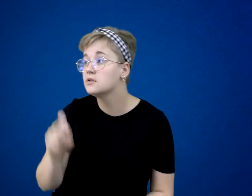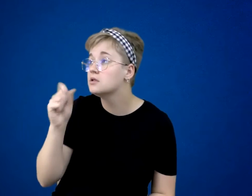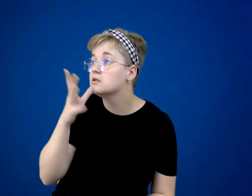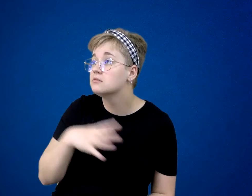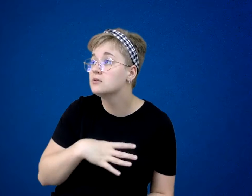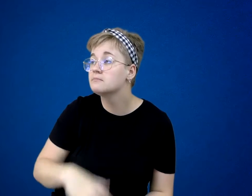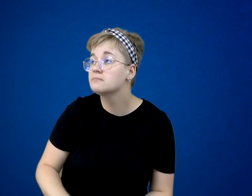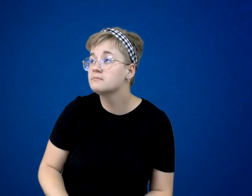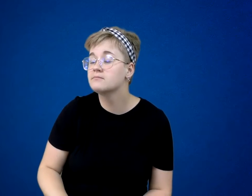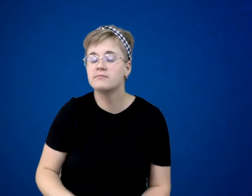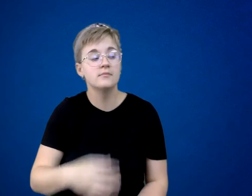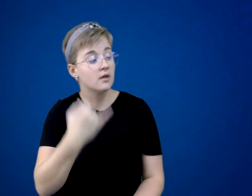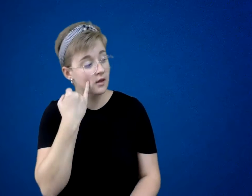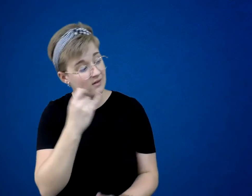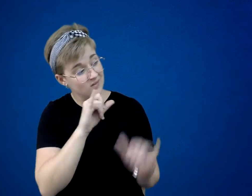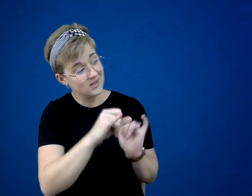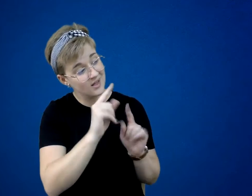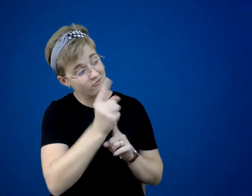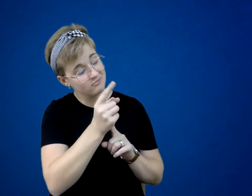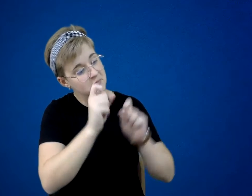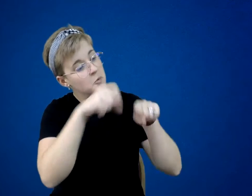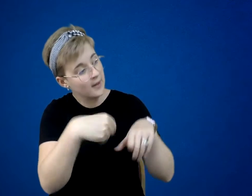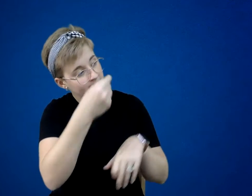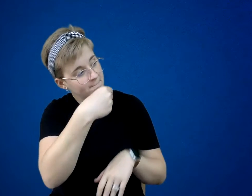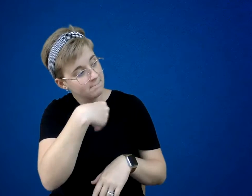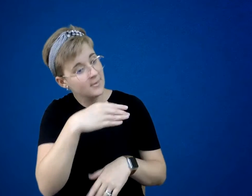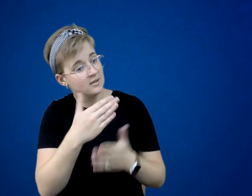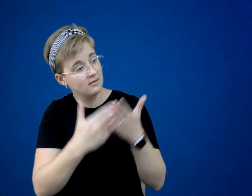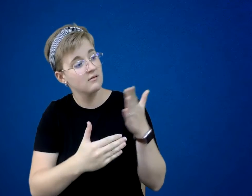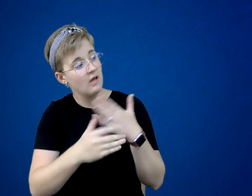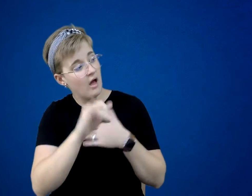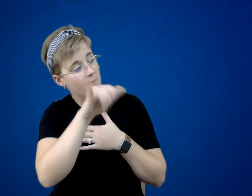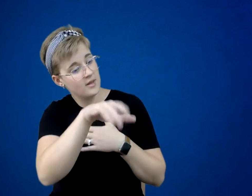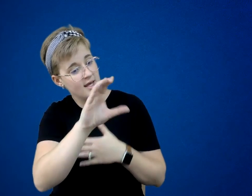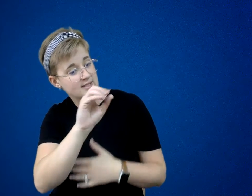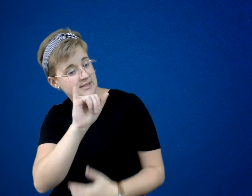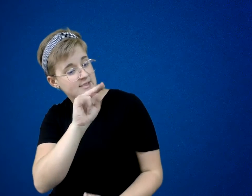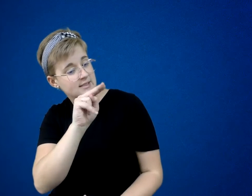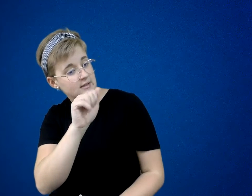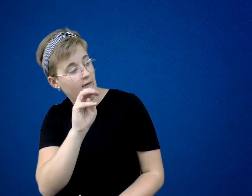“If you stay a minute, you can have some of that cinnamon cake I’ve got in the oven.”